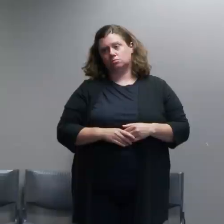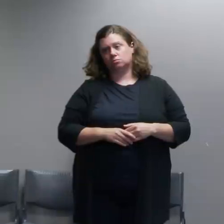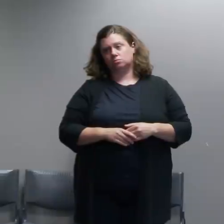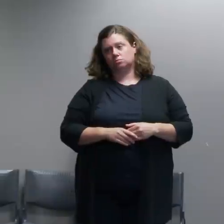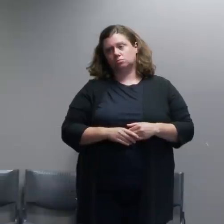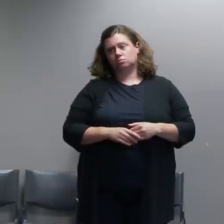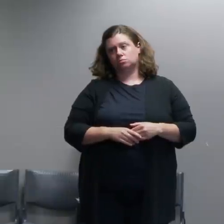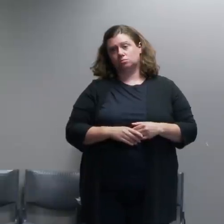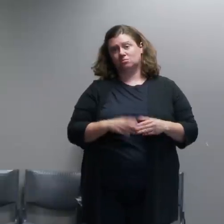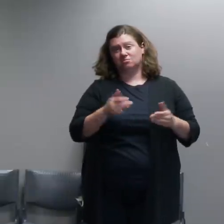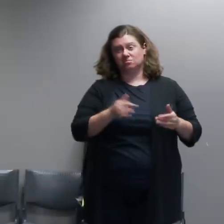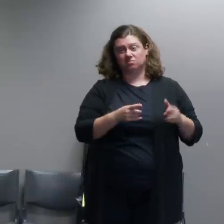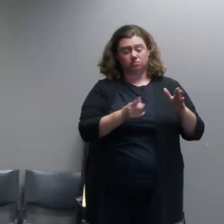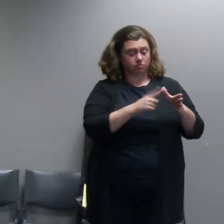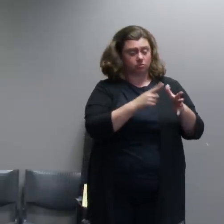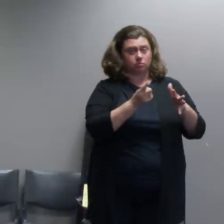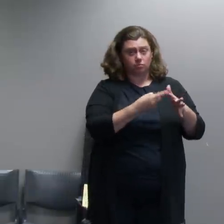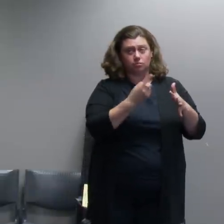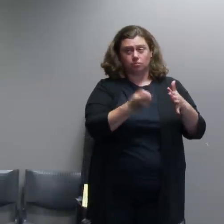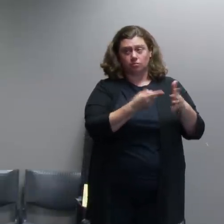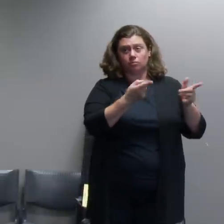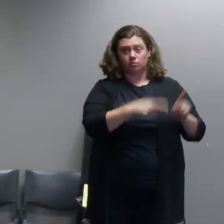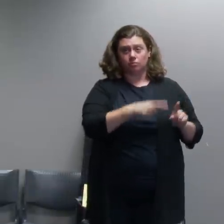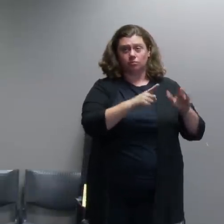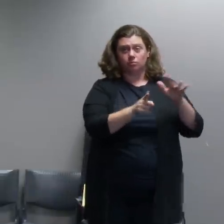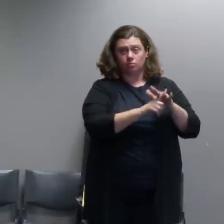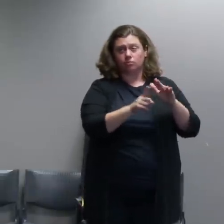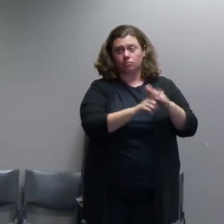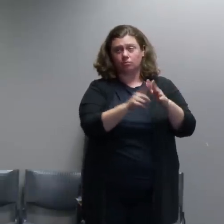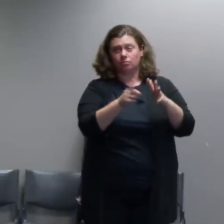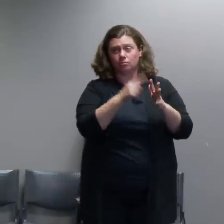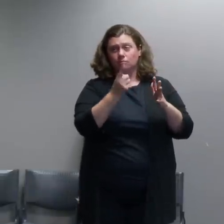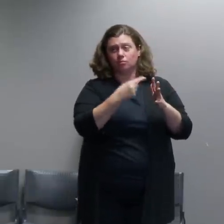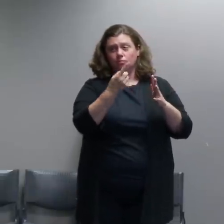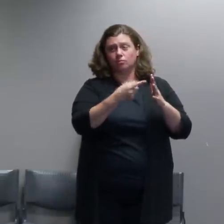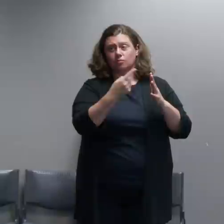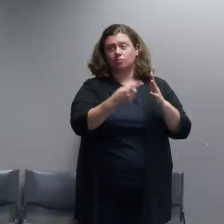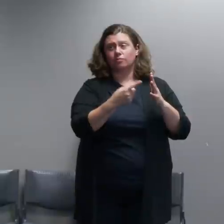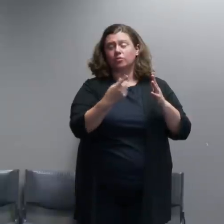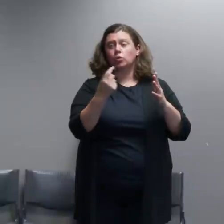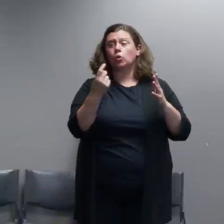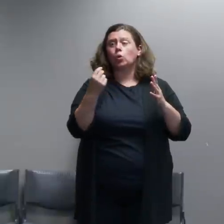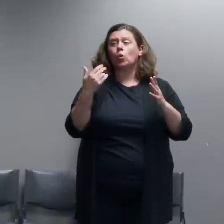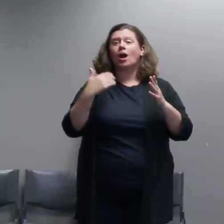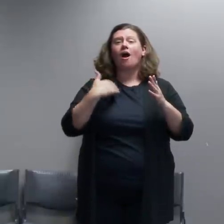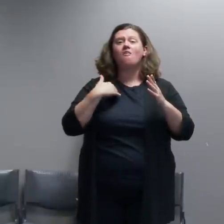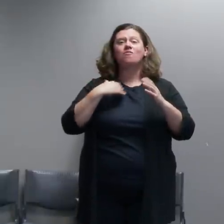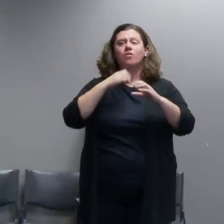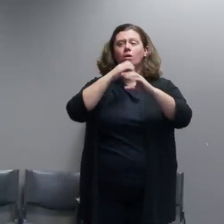fence was still up there was somebody down there with a bullhorn reading off names and home or...